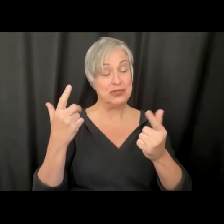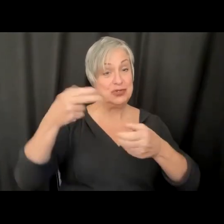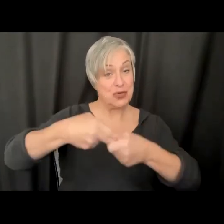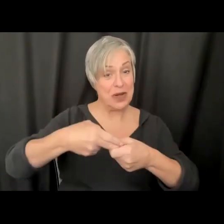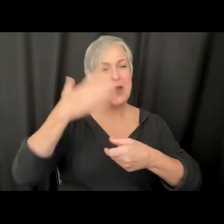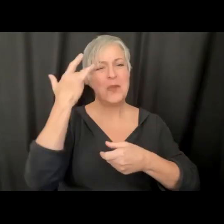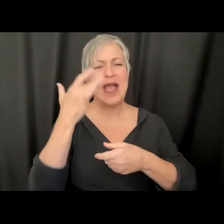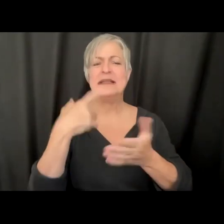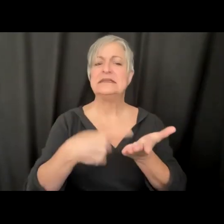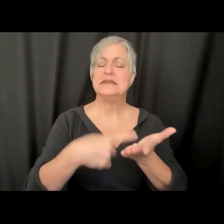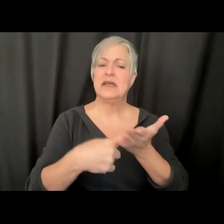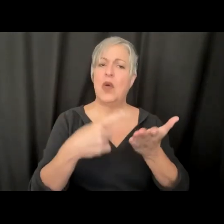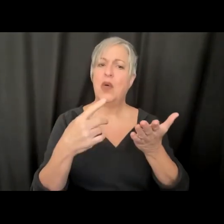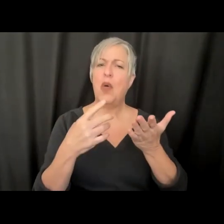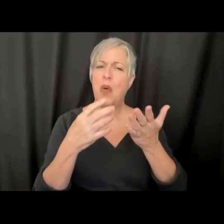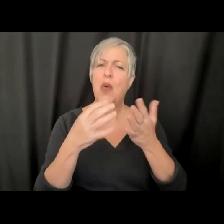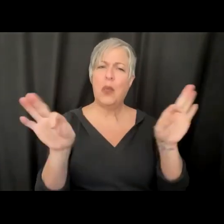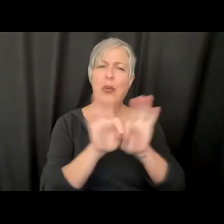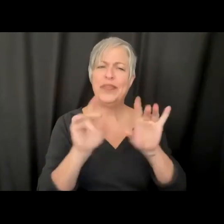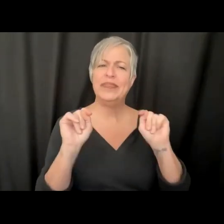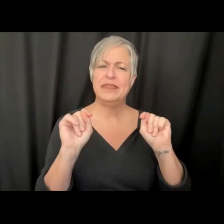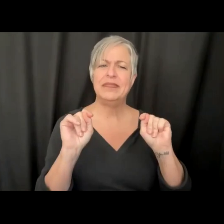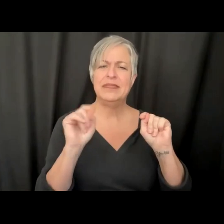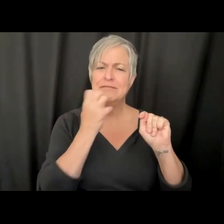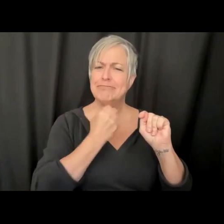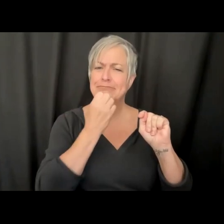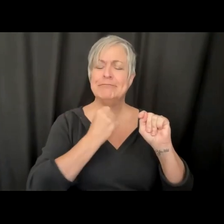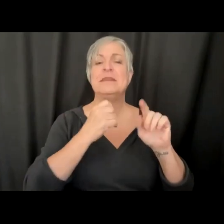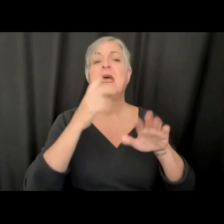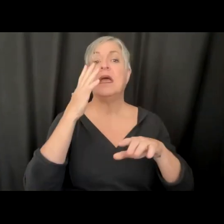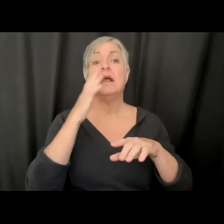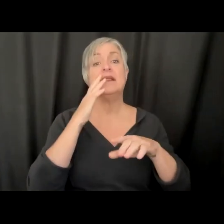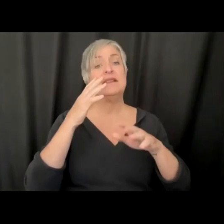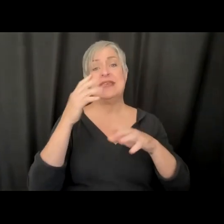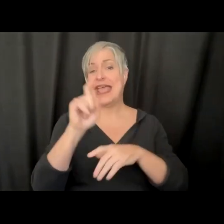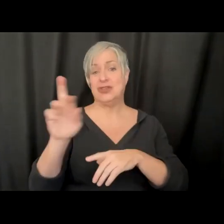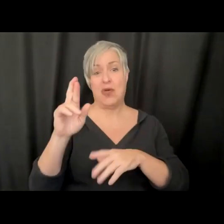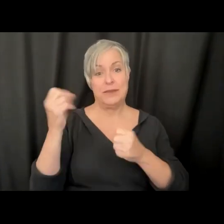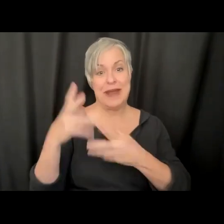special, because XR, even this many years into it, even after so many keynotes and conferences